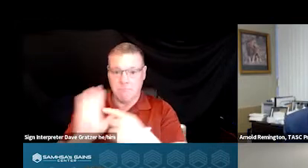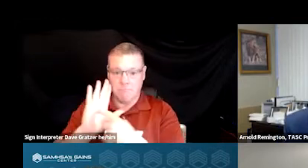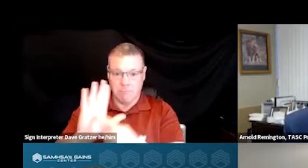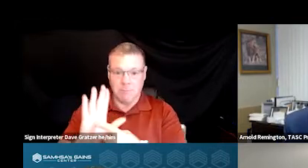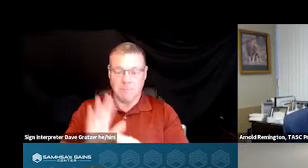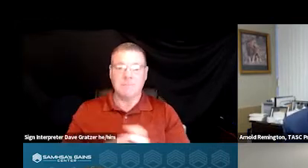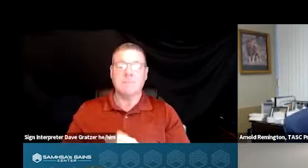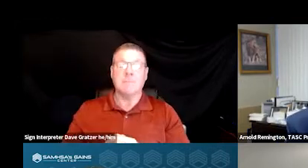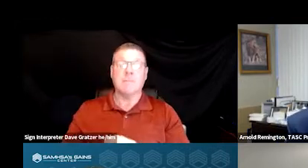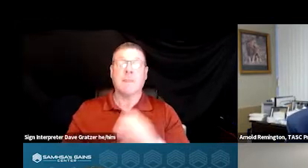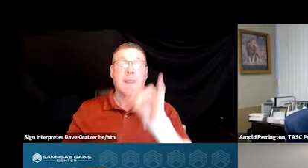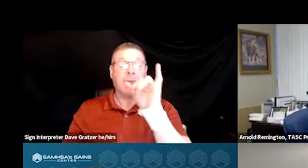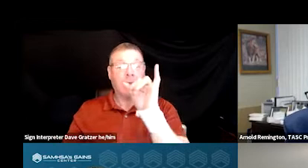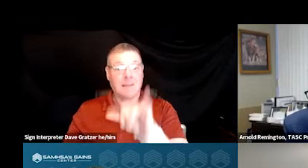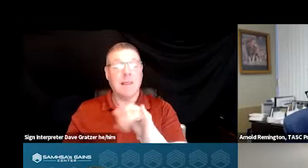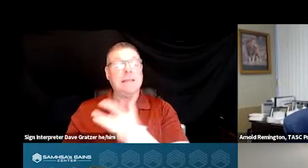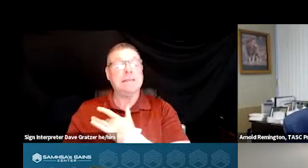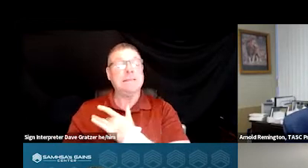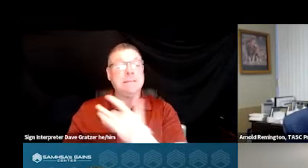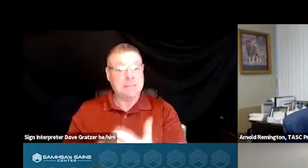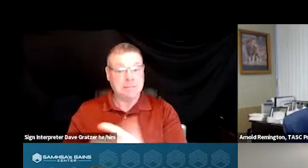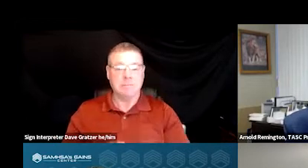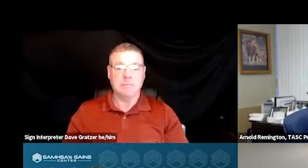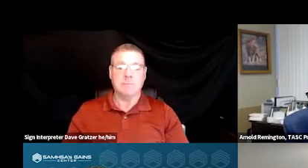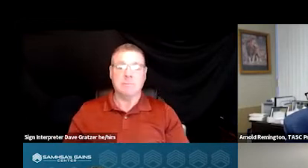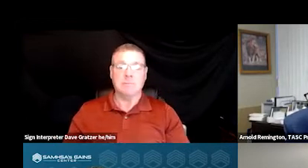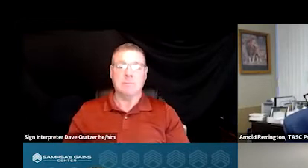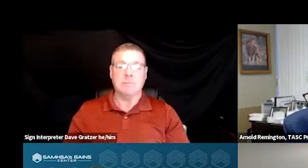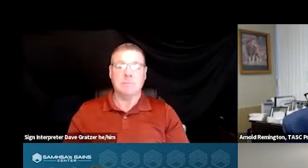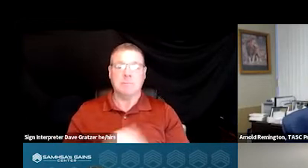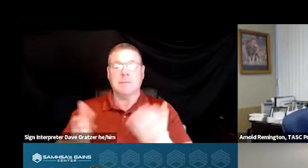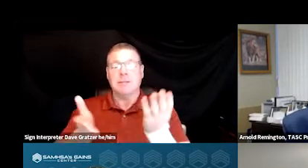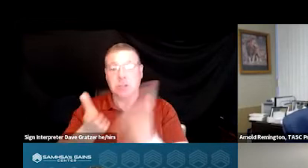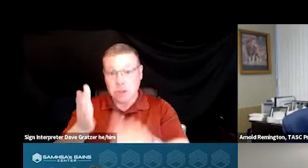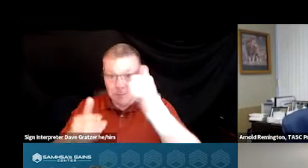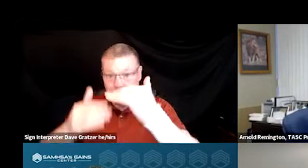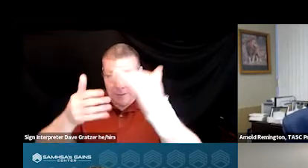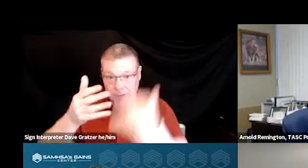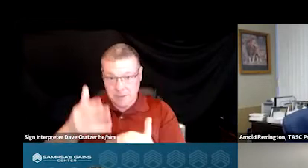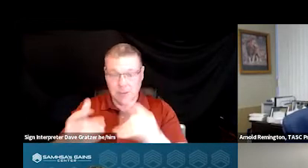A Crisis Response Model is typically the least expensive of the models to start.